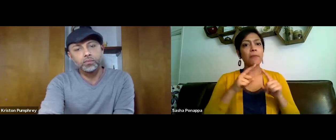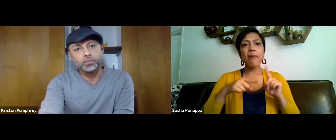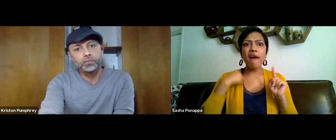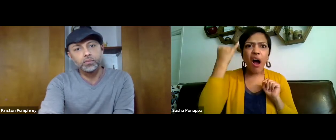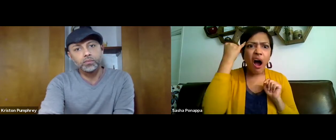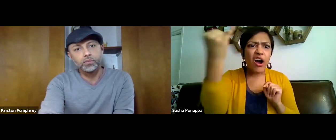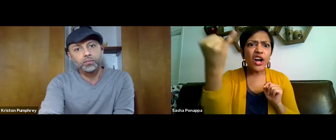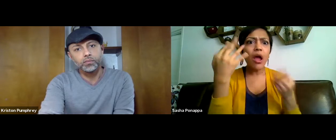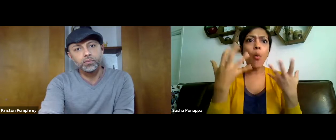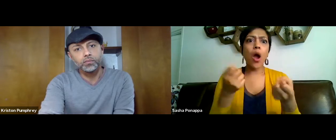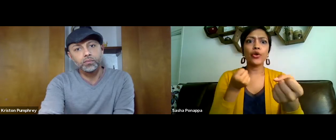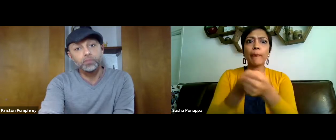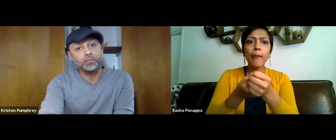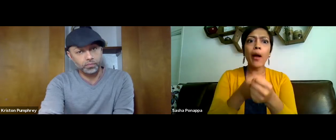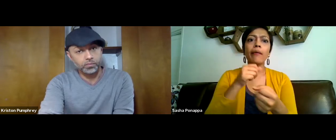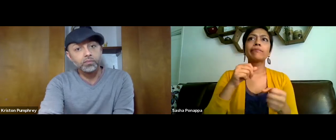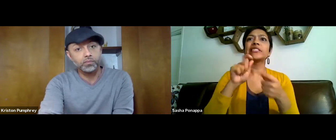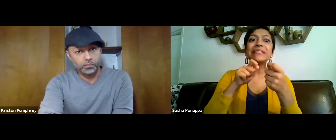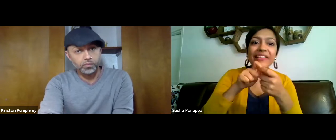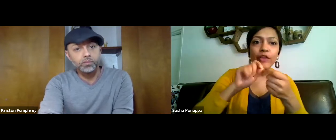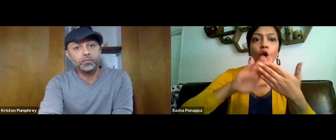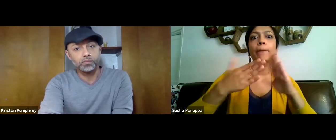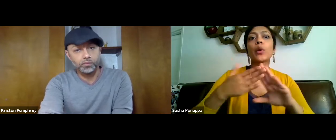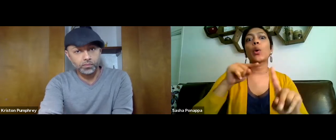maybe they have an organization, as an organization, they have an idea